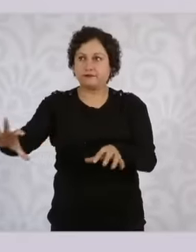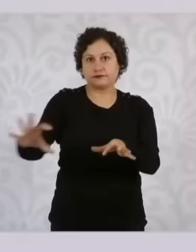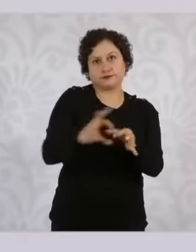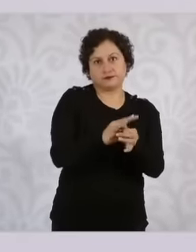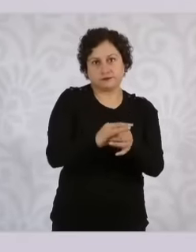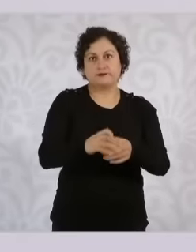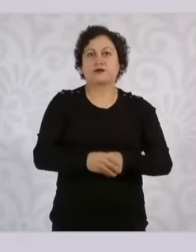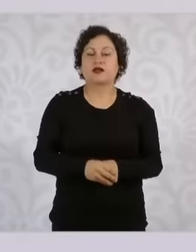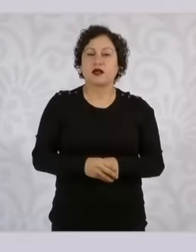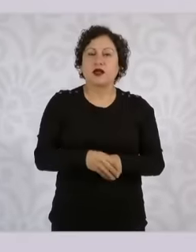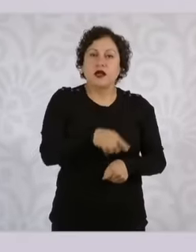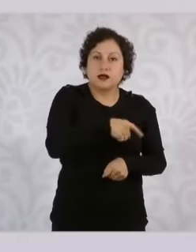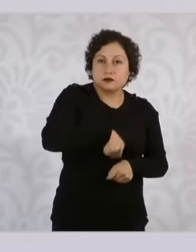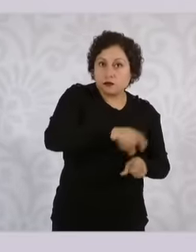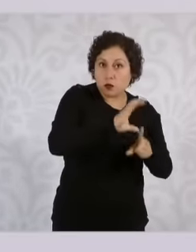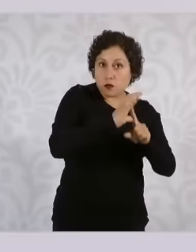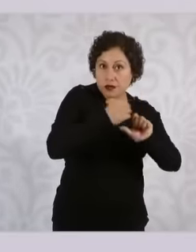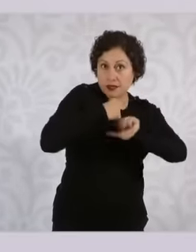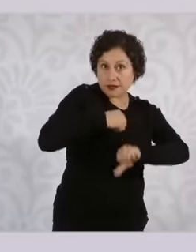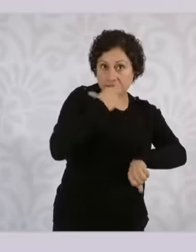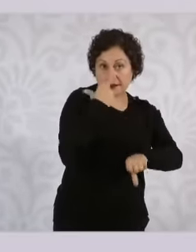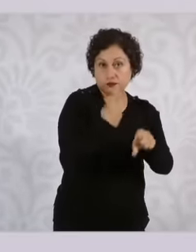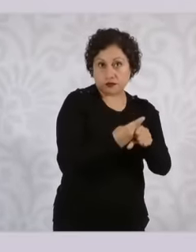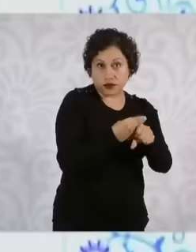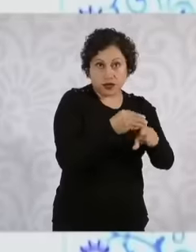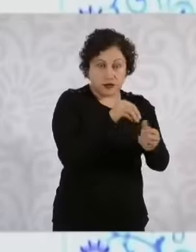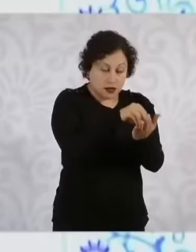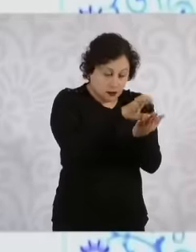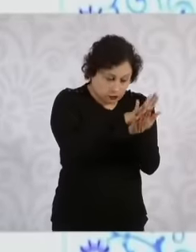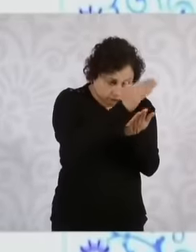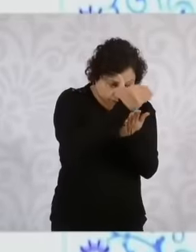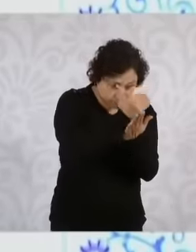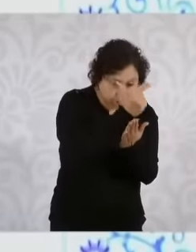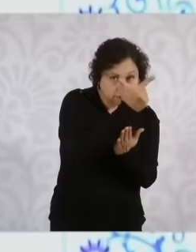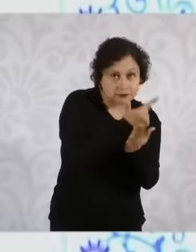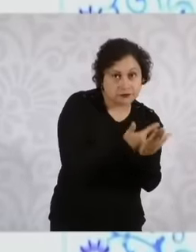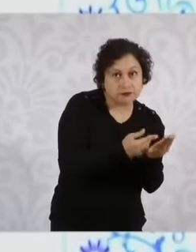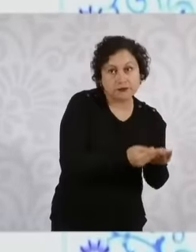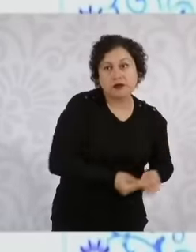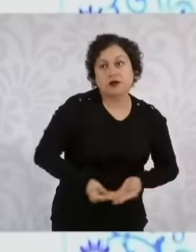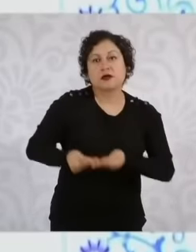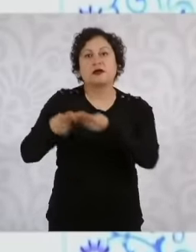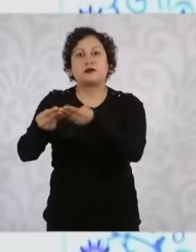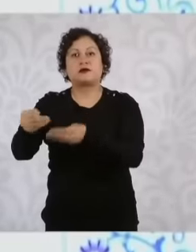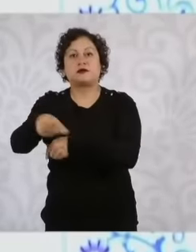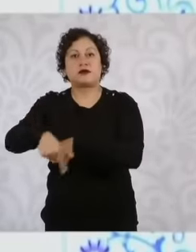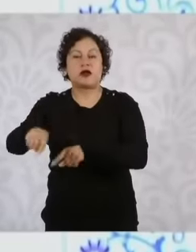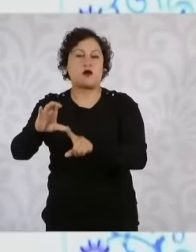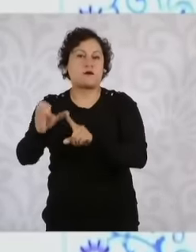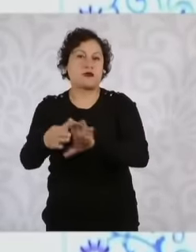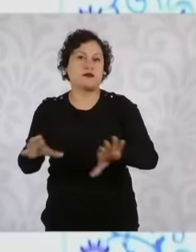the lists to each power of the union so that they determine their conformity. Once